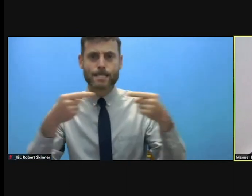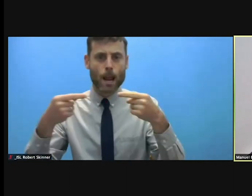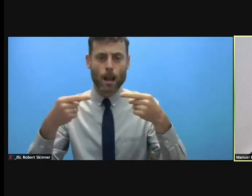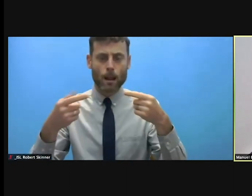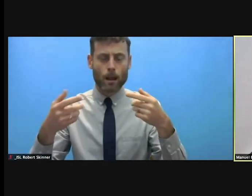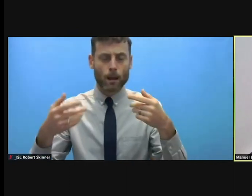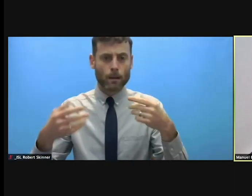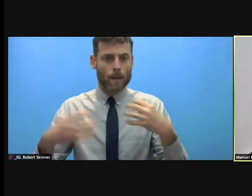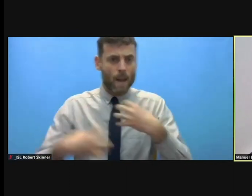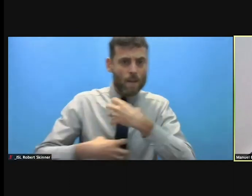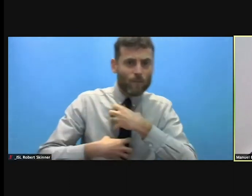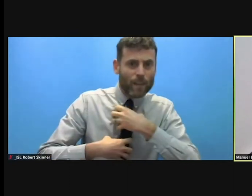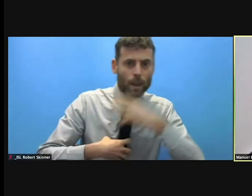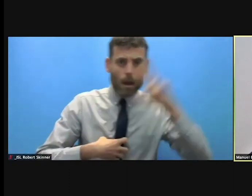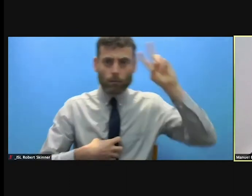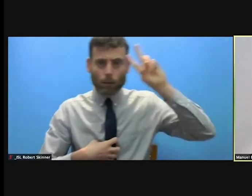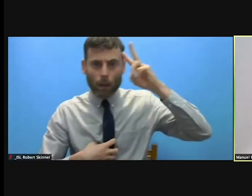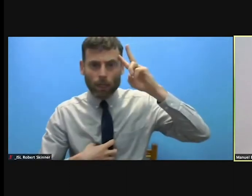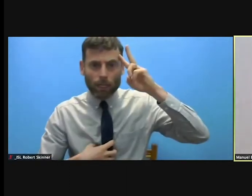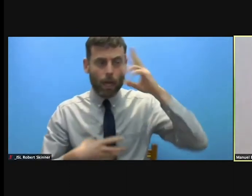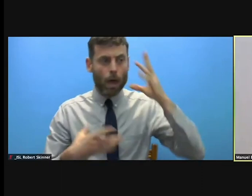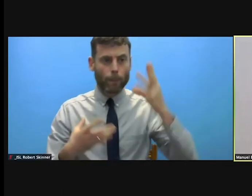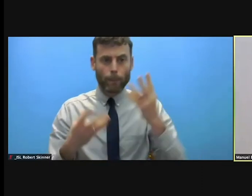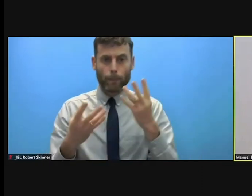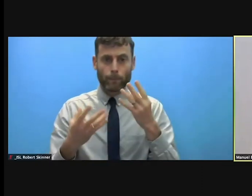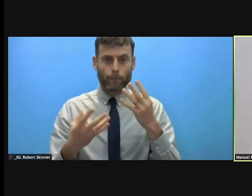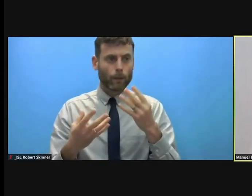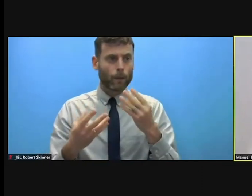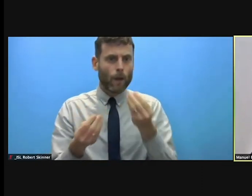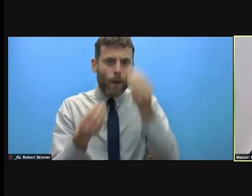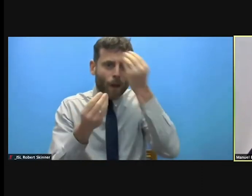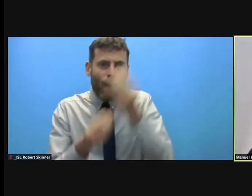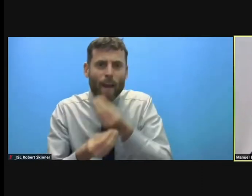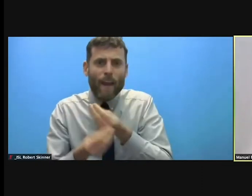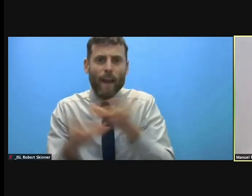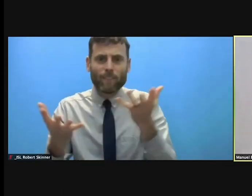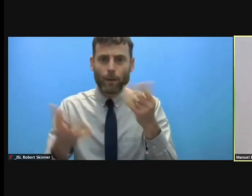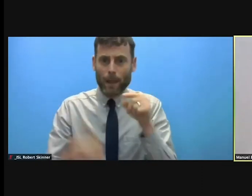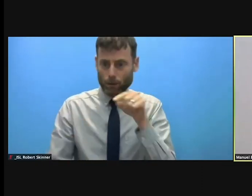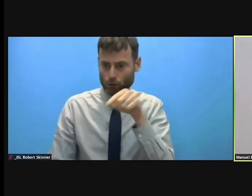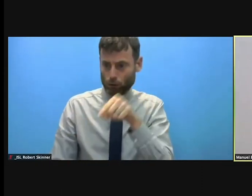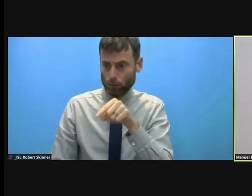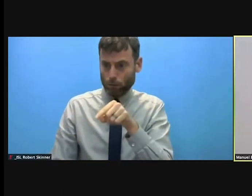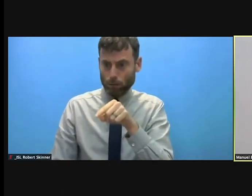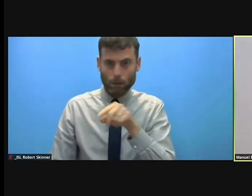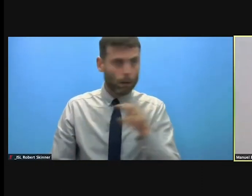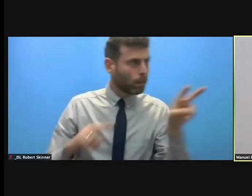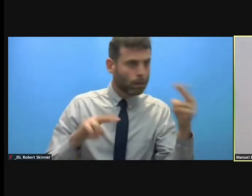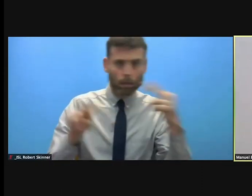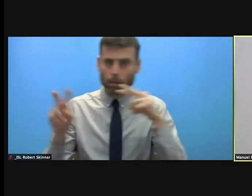of spreading the virus. Such fears resulting in tension and violence against marginalized